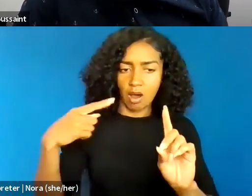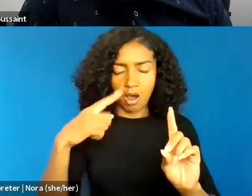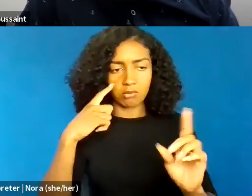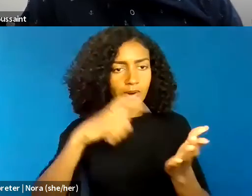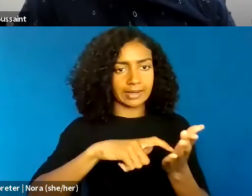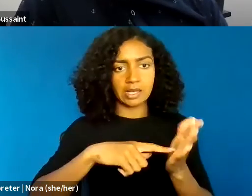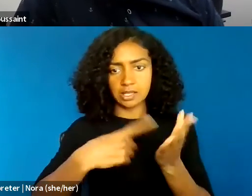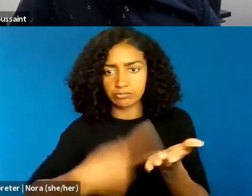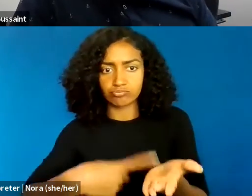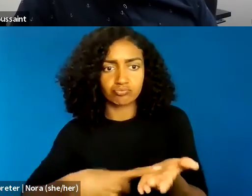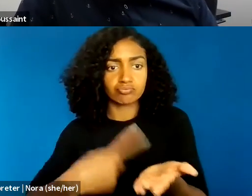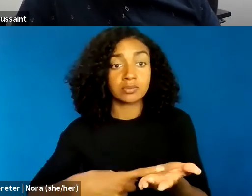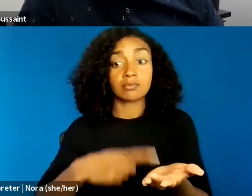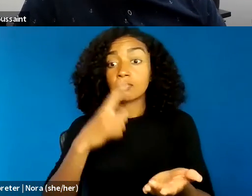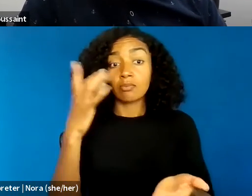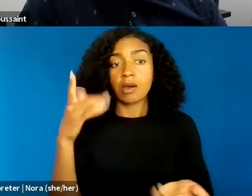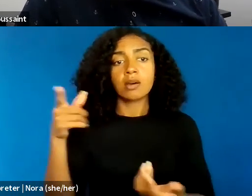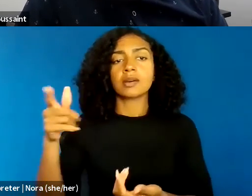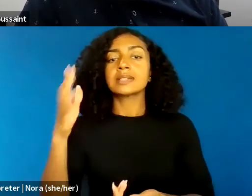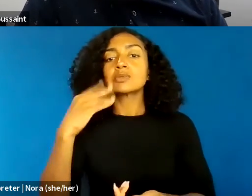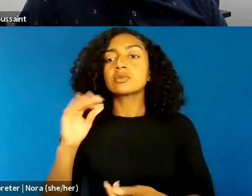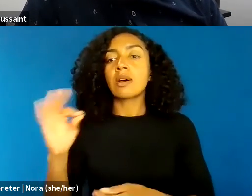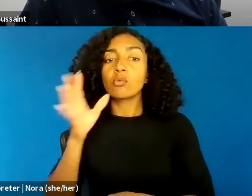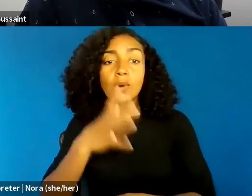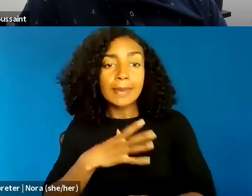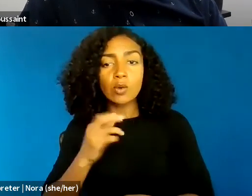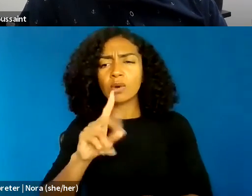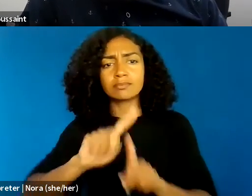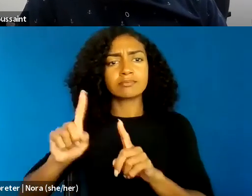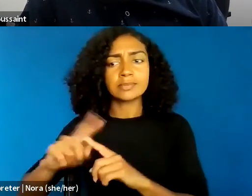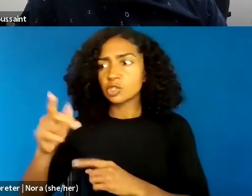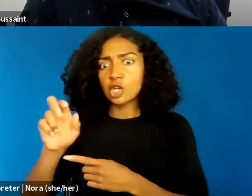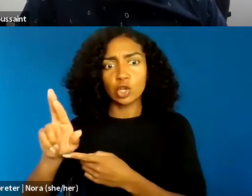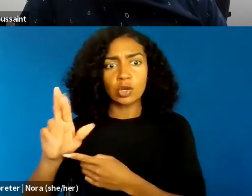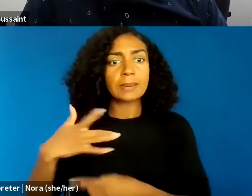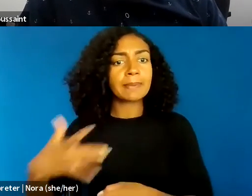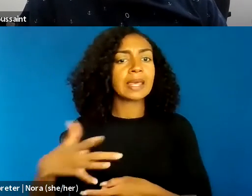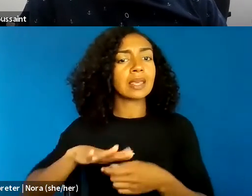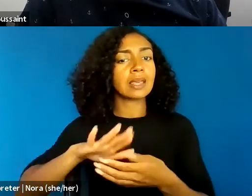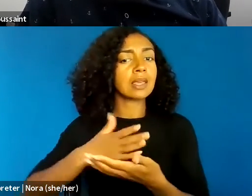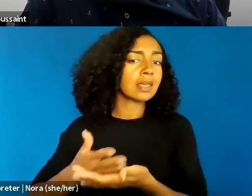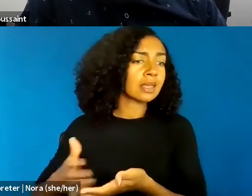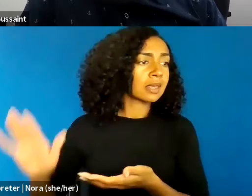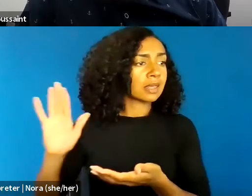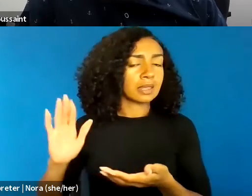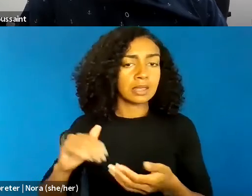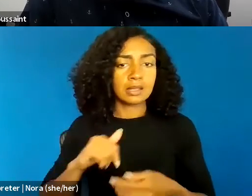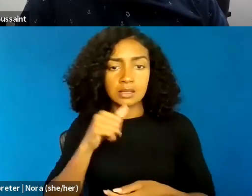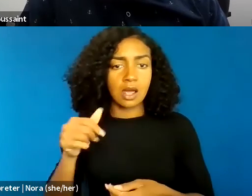or the experience of different genders is silenced. Certainly in my piece, it was something that I thought about.